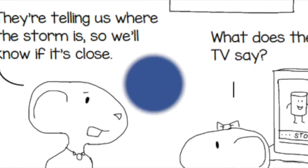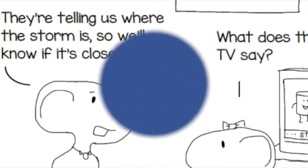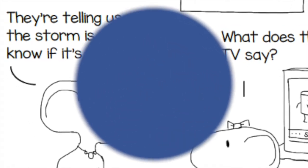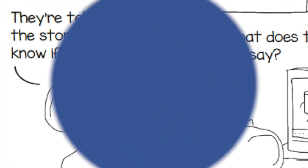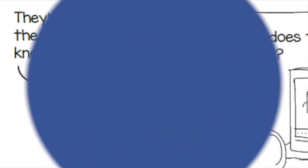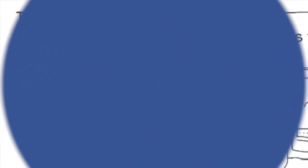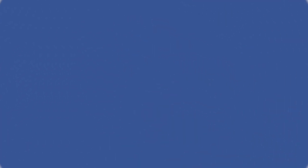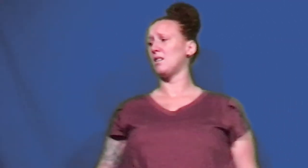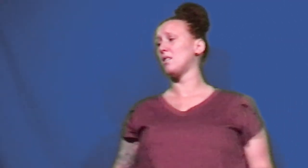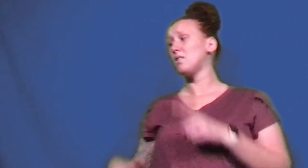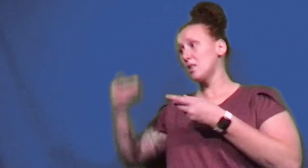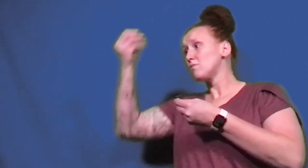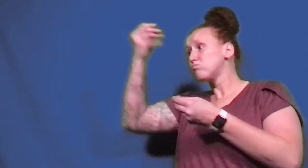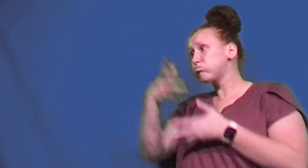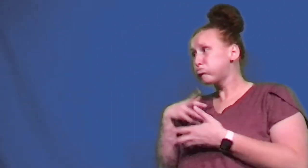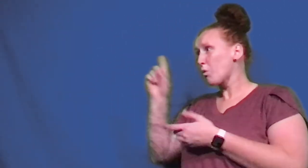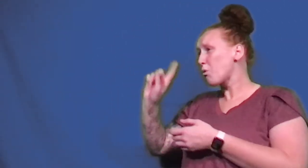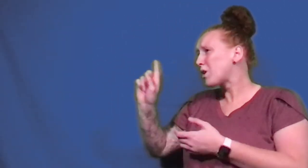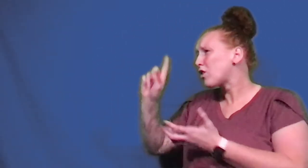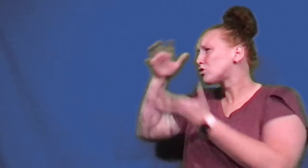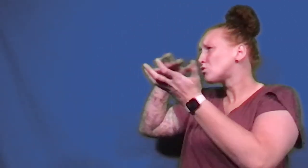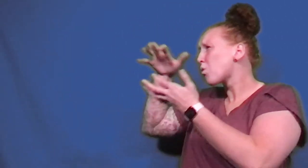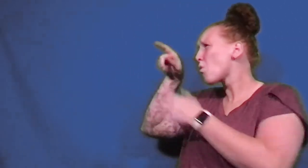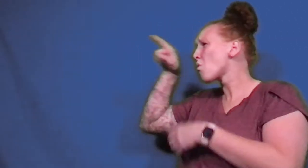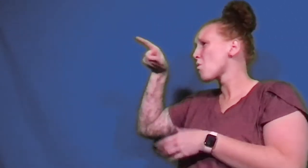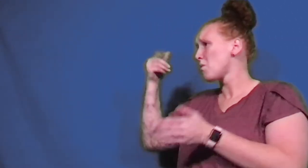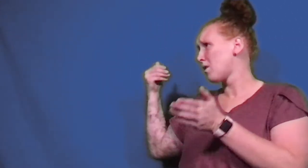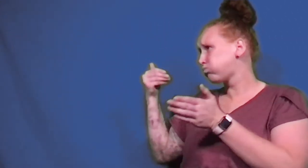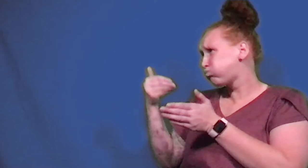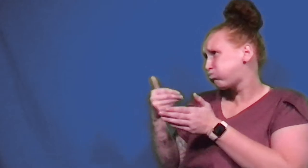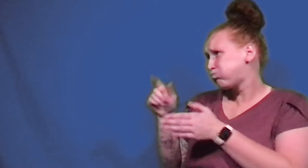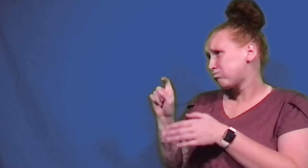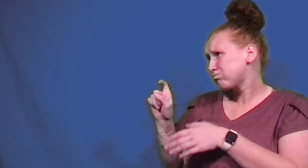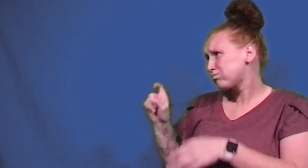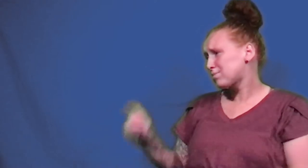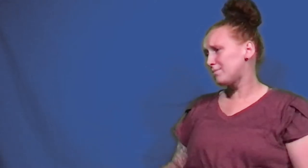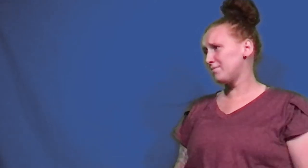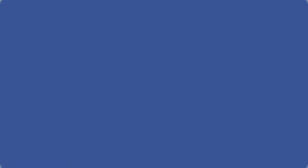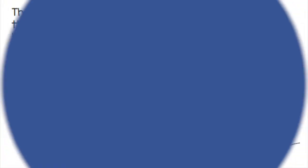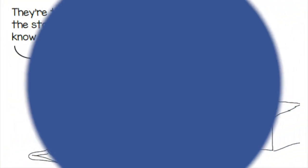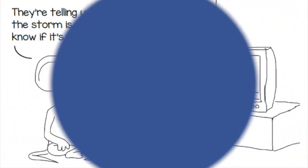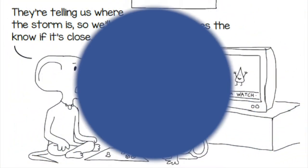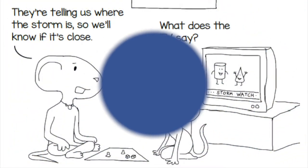They're telling us where the storm is, so we'll know if it's close.